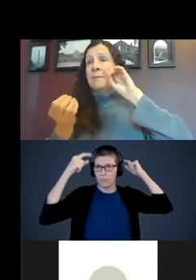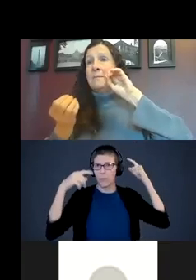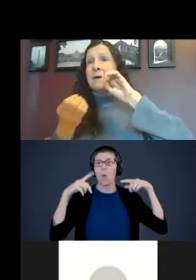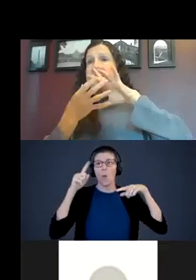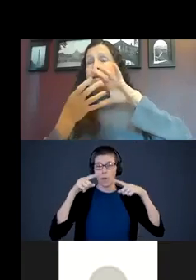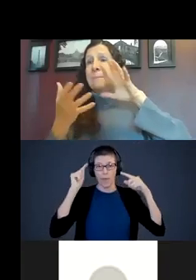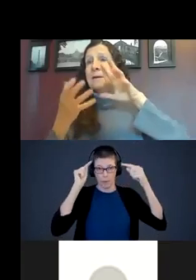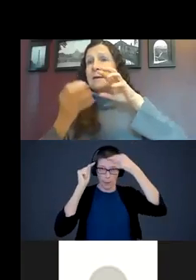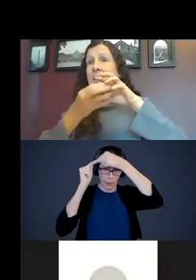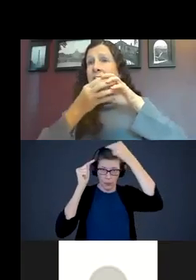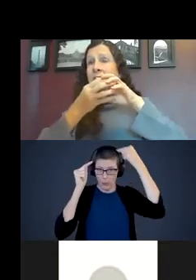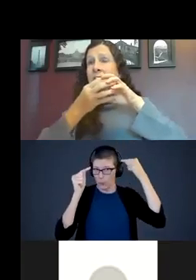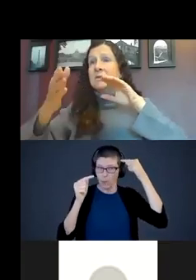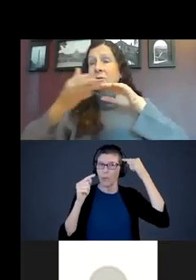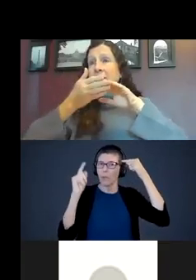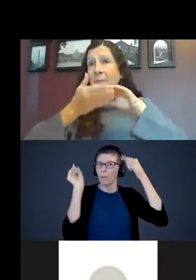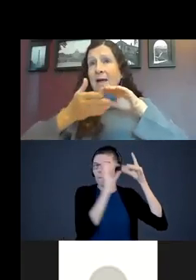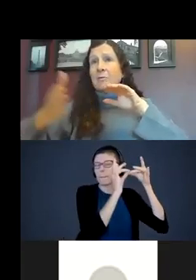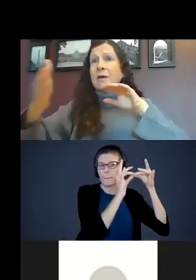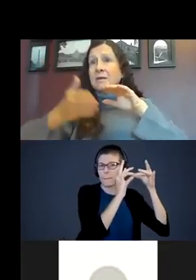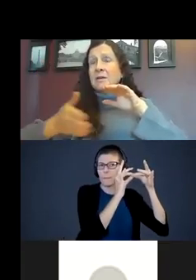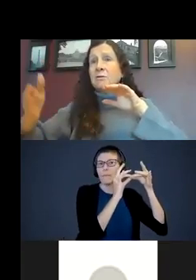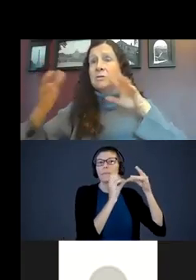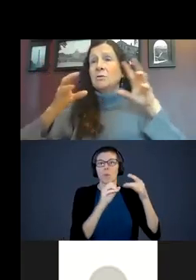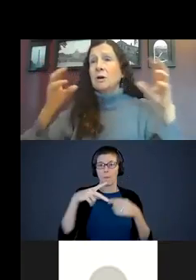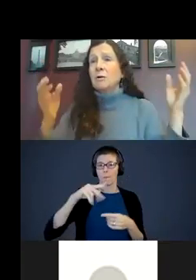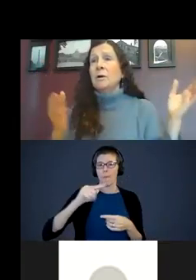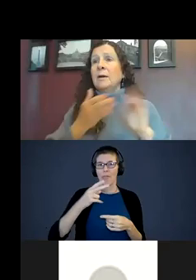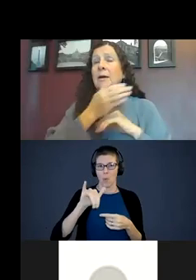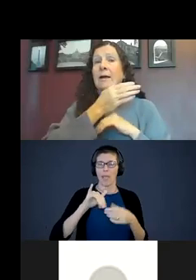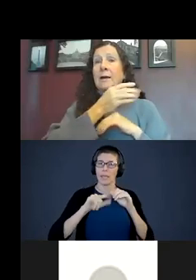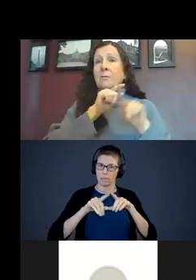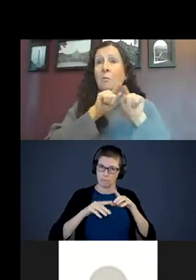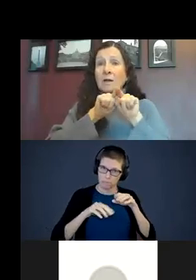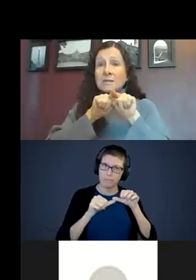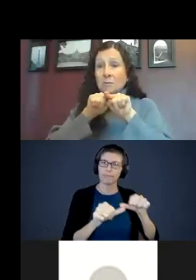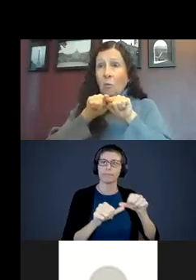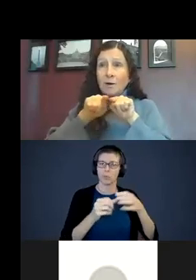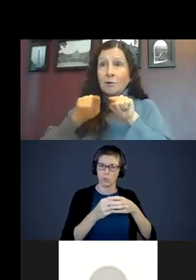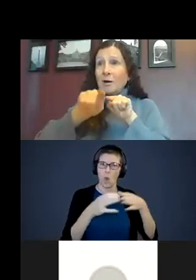they make a synaptic connection so that the pathway continues to grow. Once one neuron